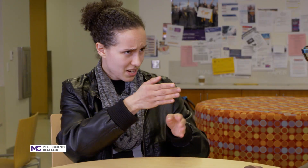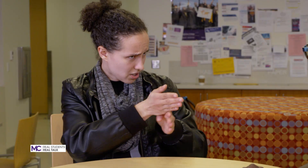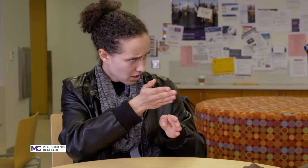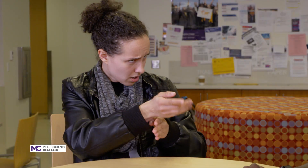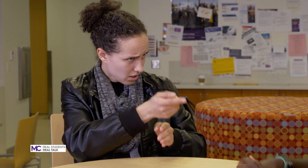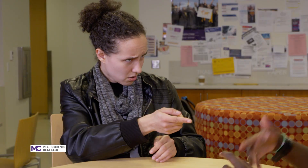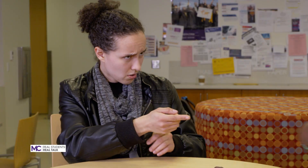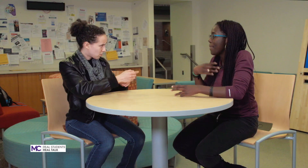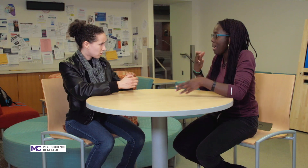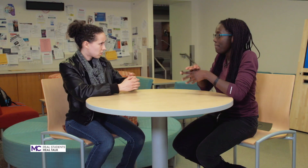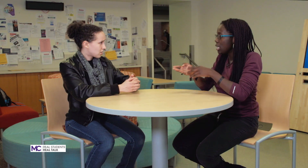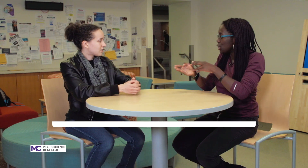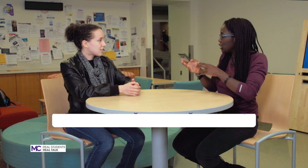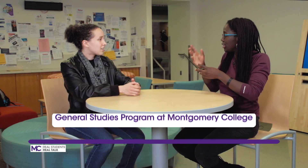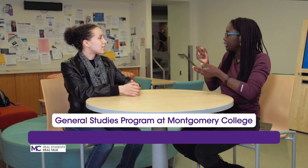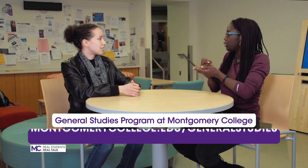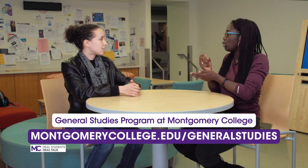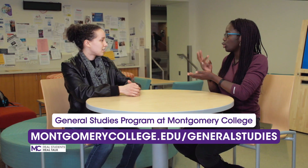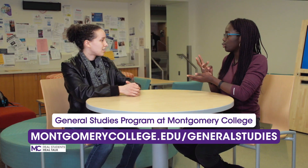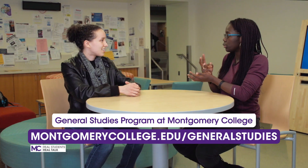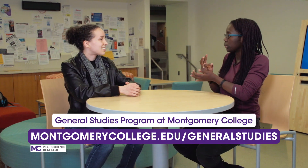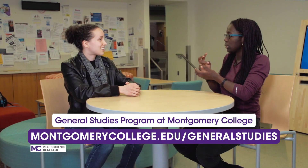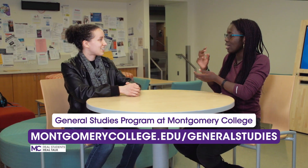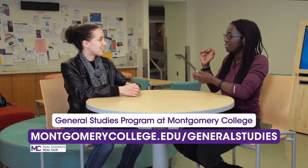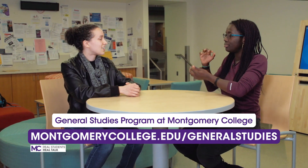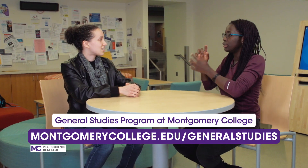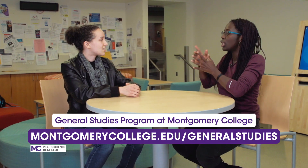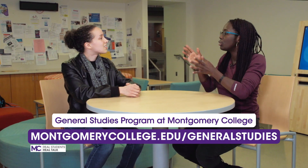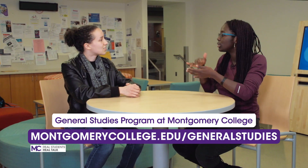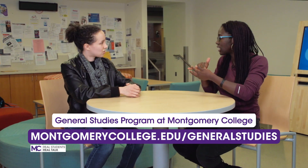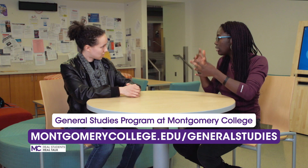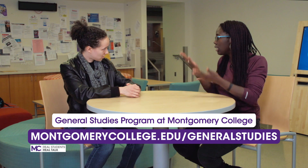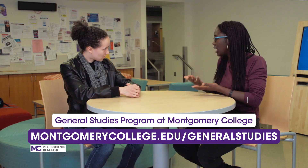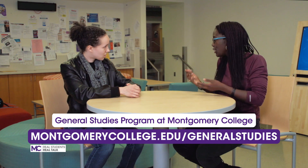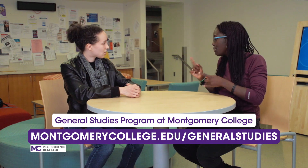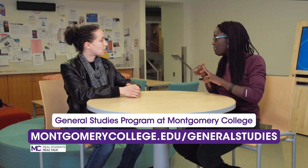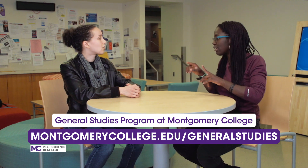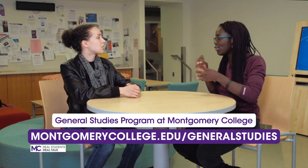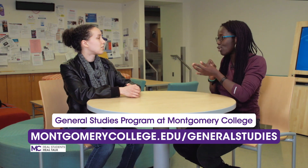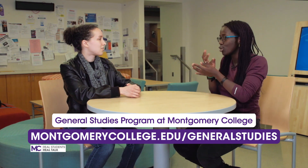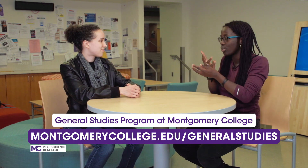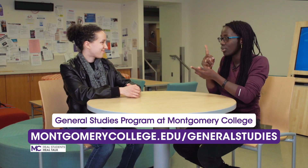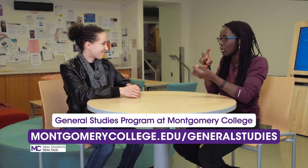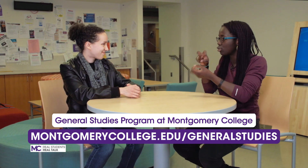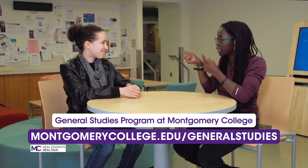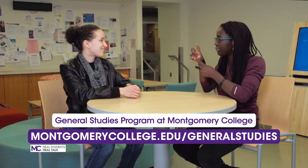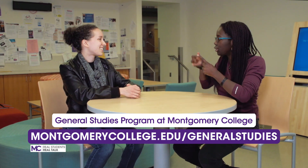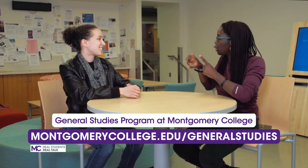major my major is social general studies here but social worke when I transfer to